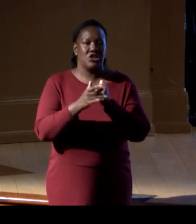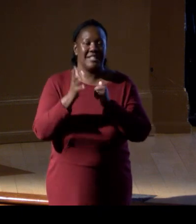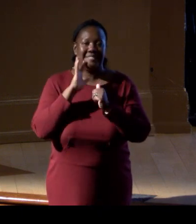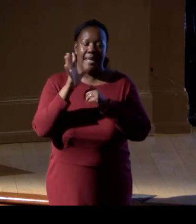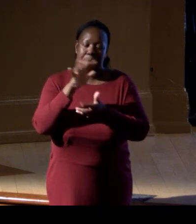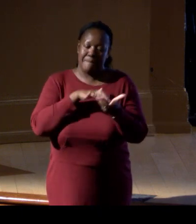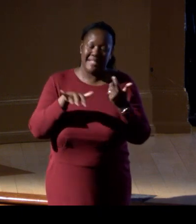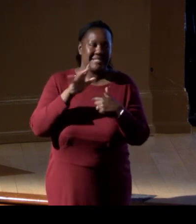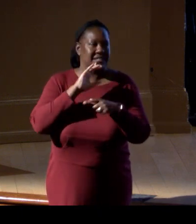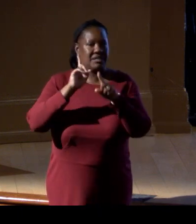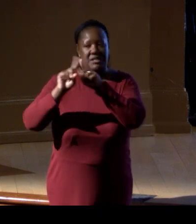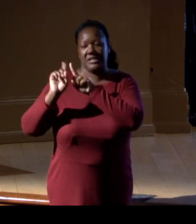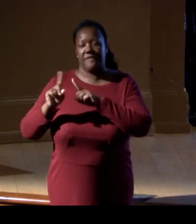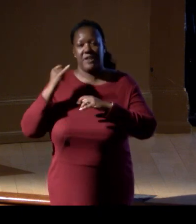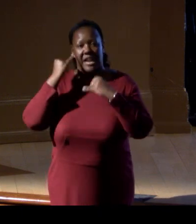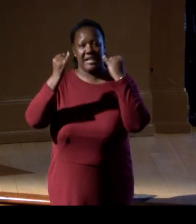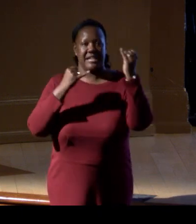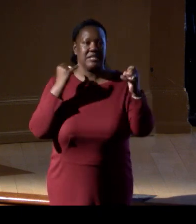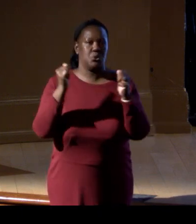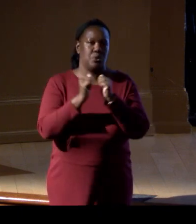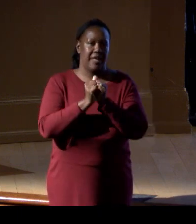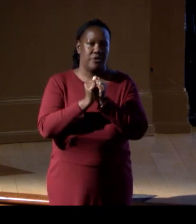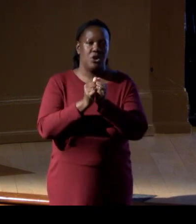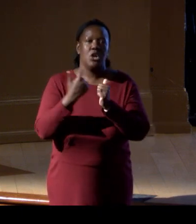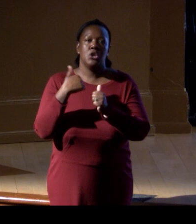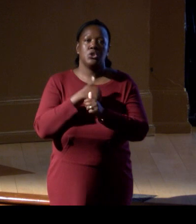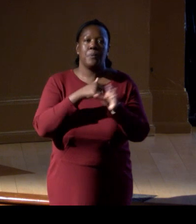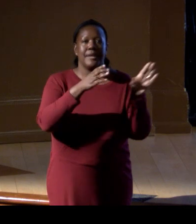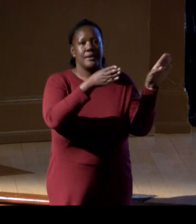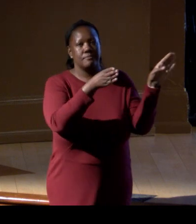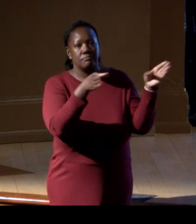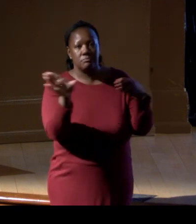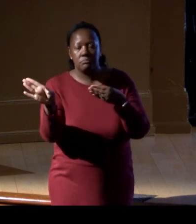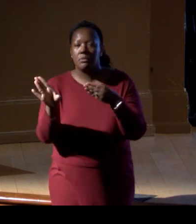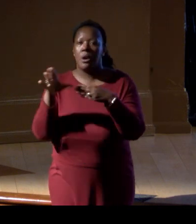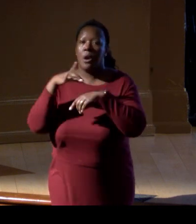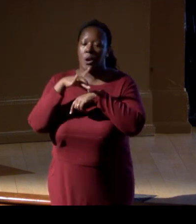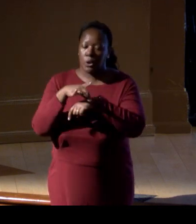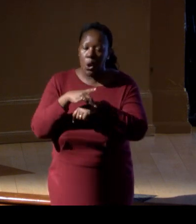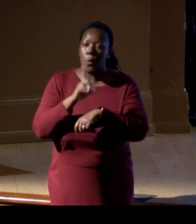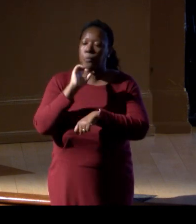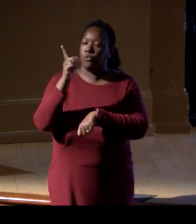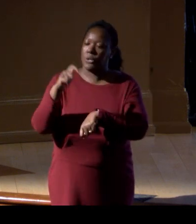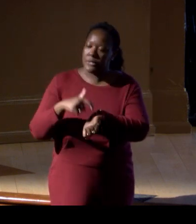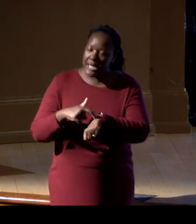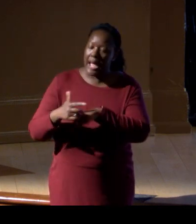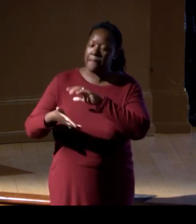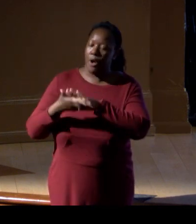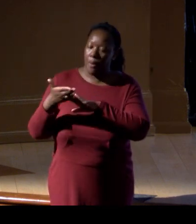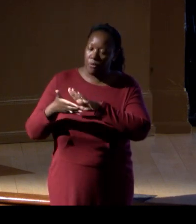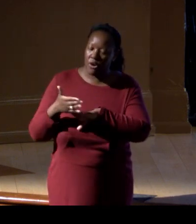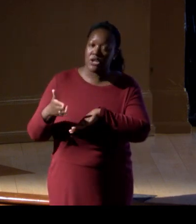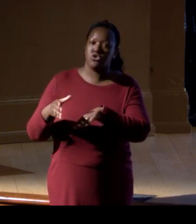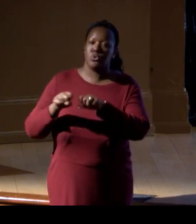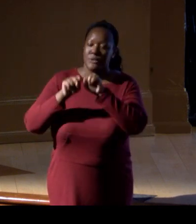and we need to move towards a global real-time observation and information sharing system with all this information,